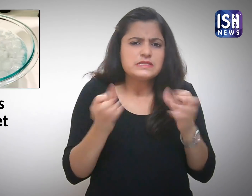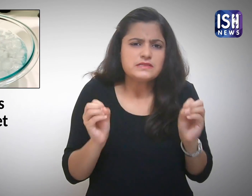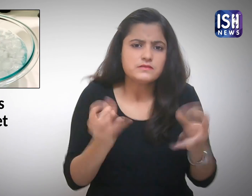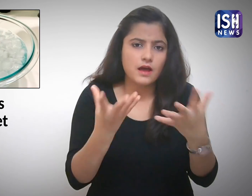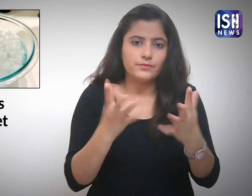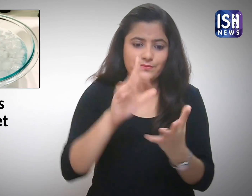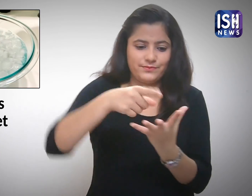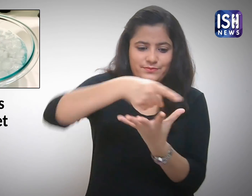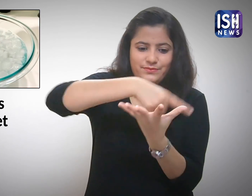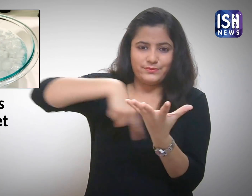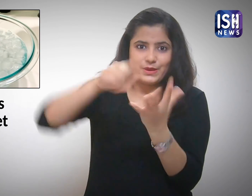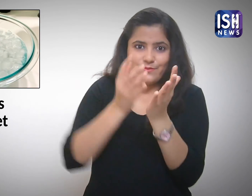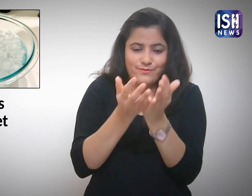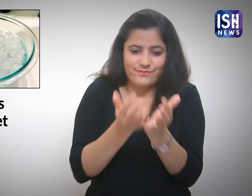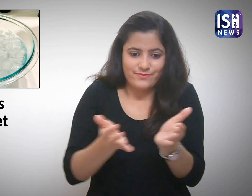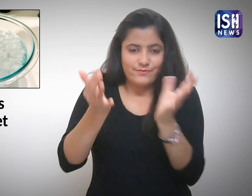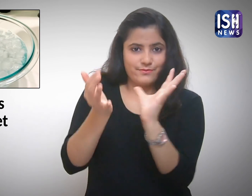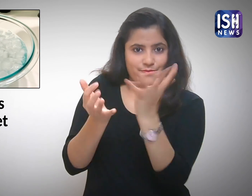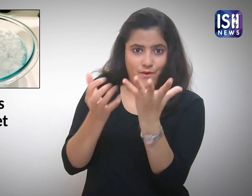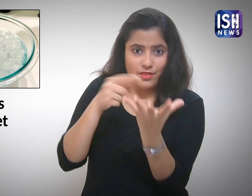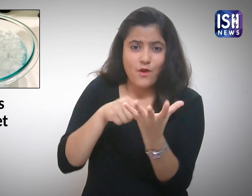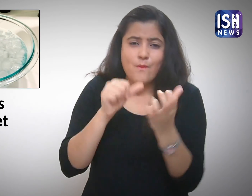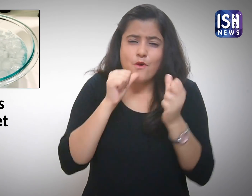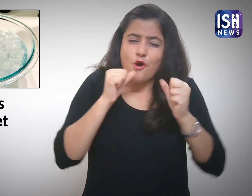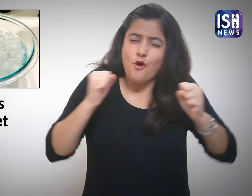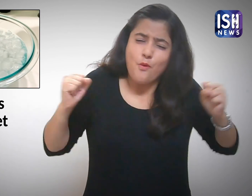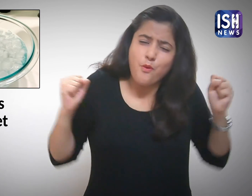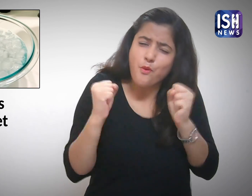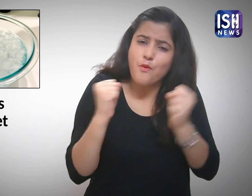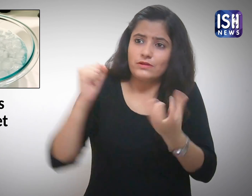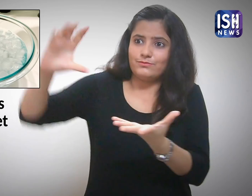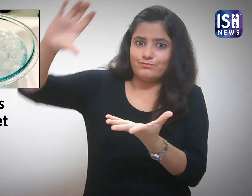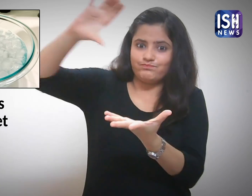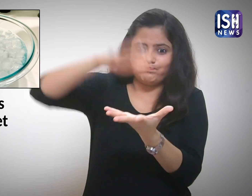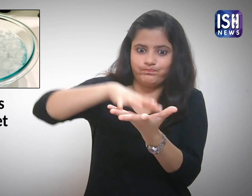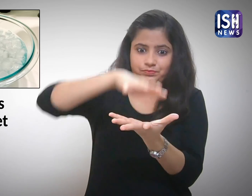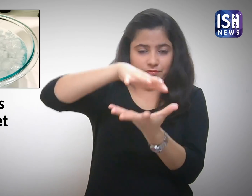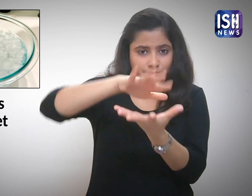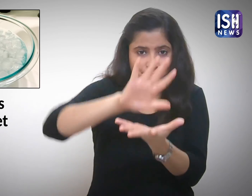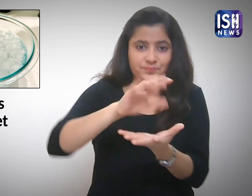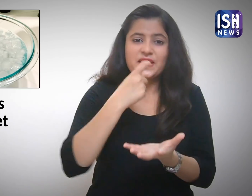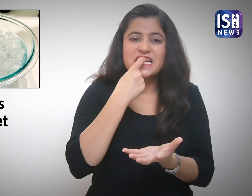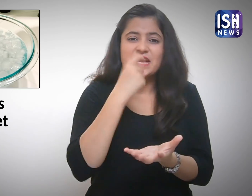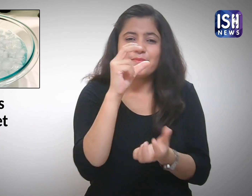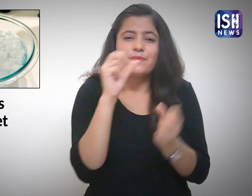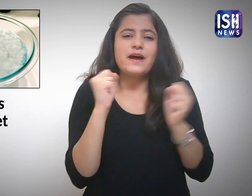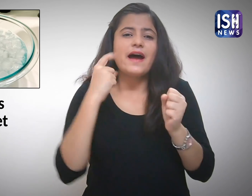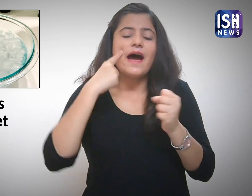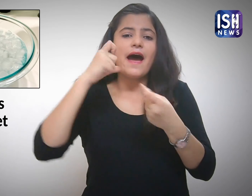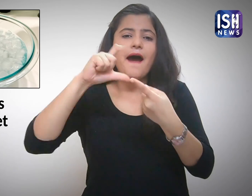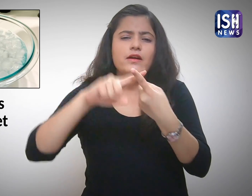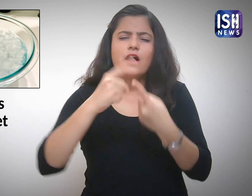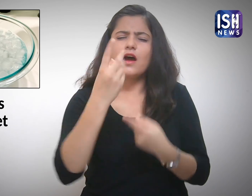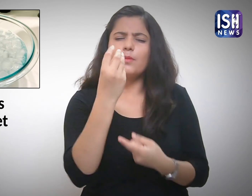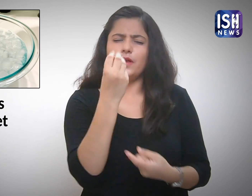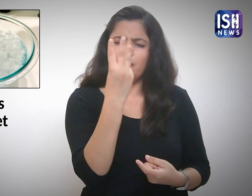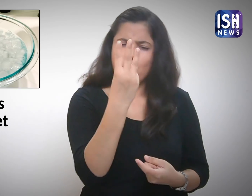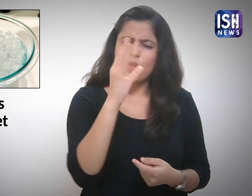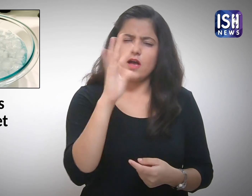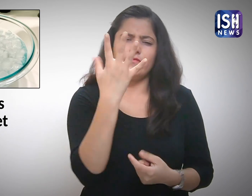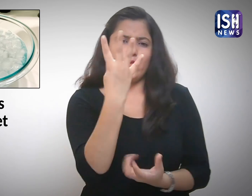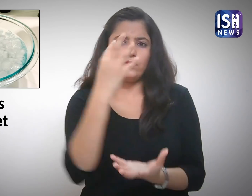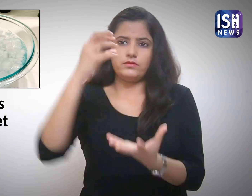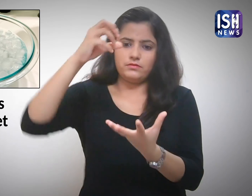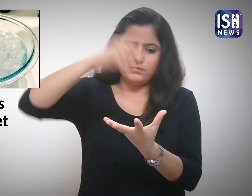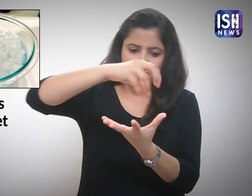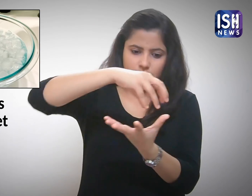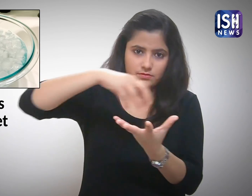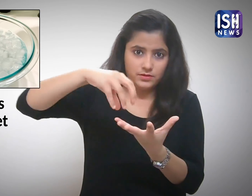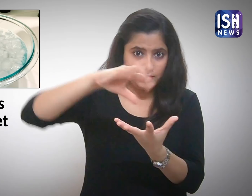Take a big bowl. Fill it with ice-cold water. Put a few ice cubes in it.